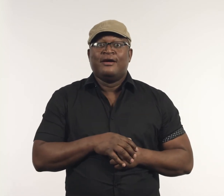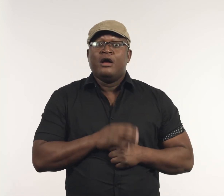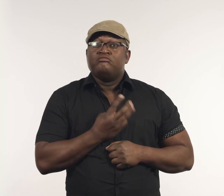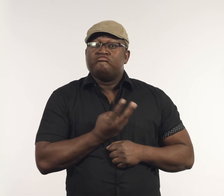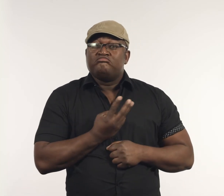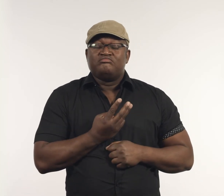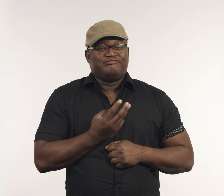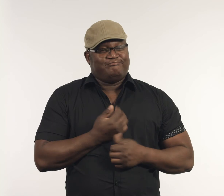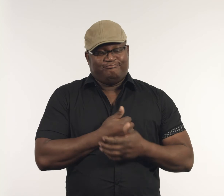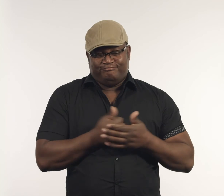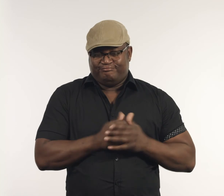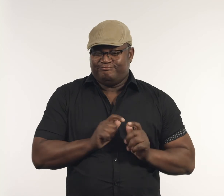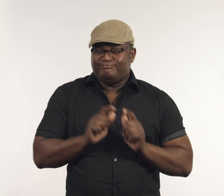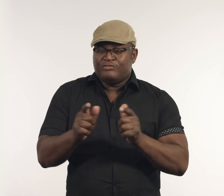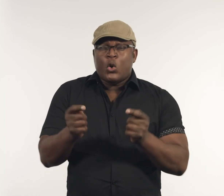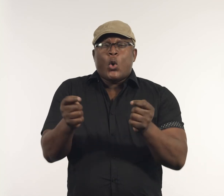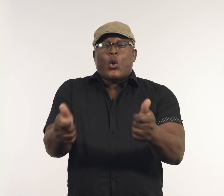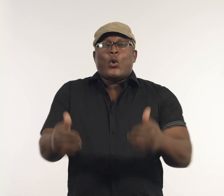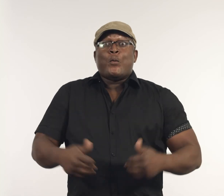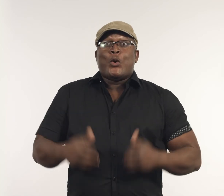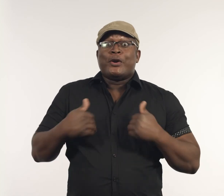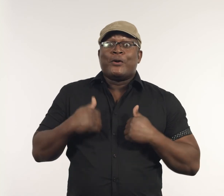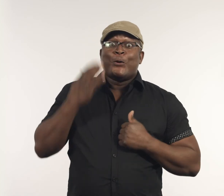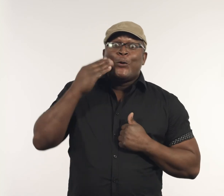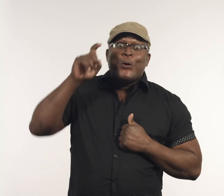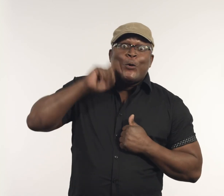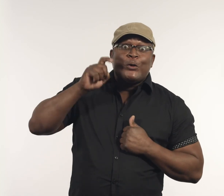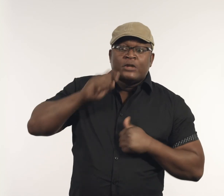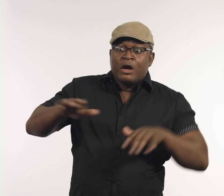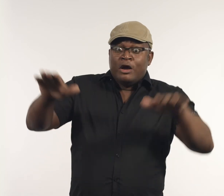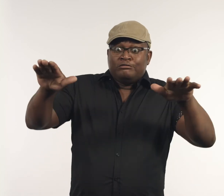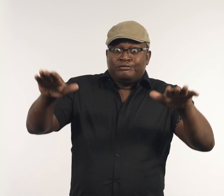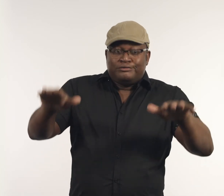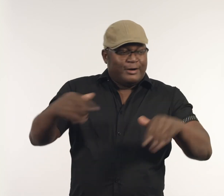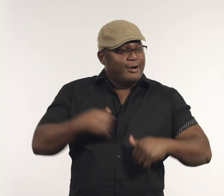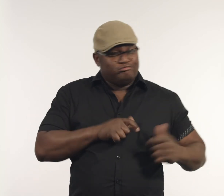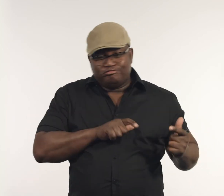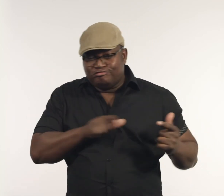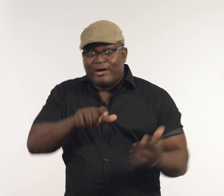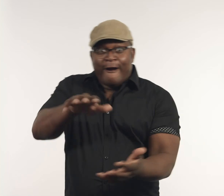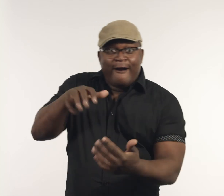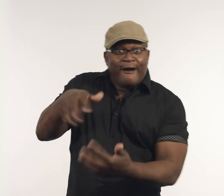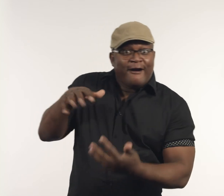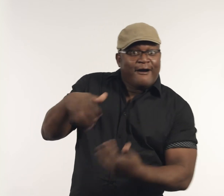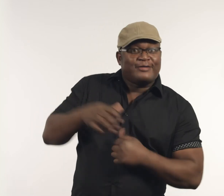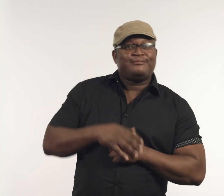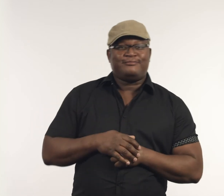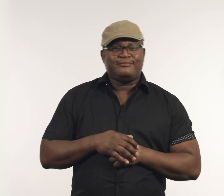We used to go early every morning when the tides go way out.